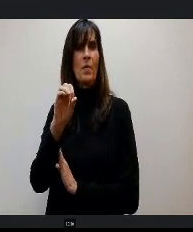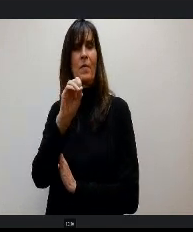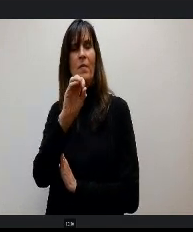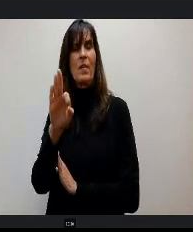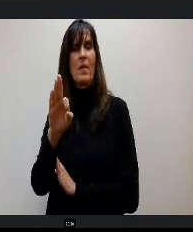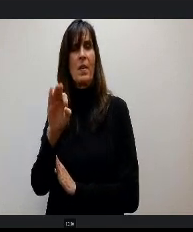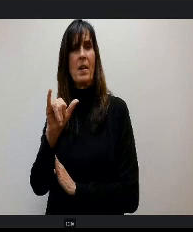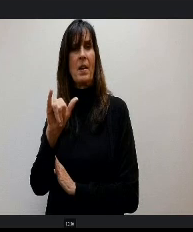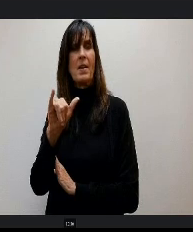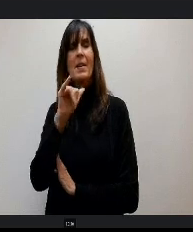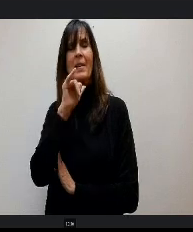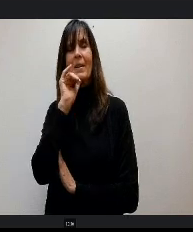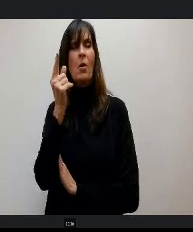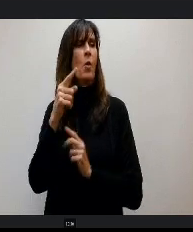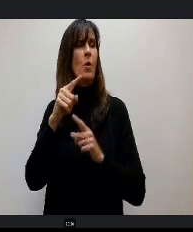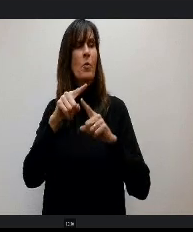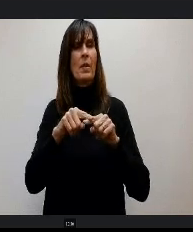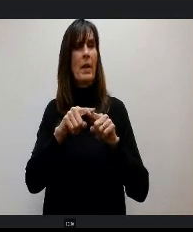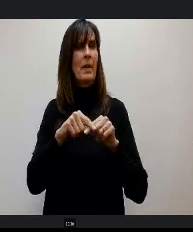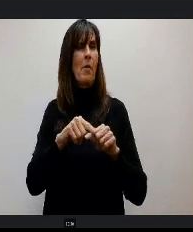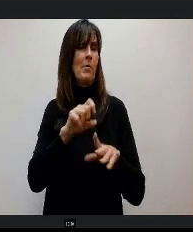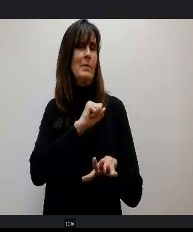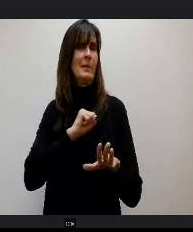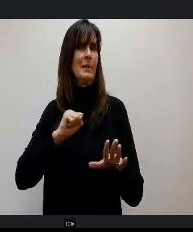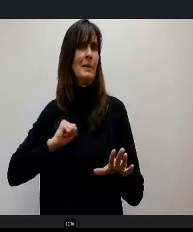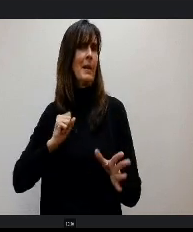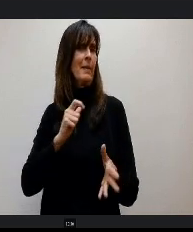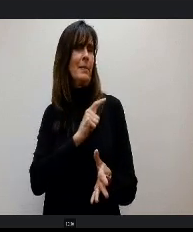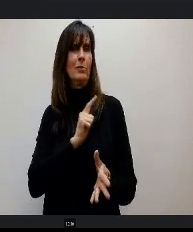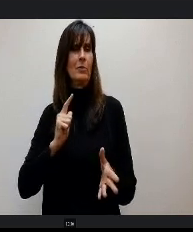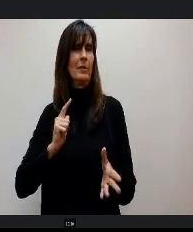The state legislature to do. Yeah, follow the rules. So.